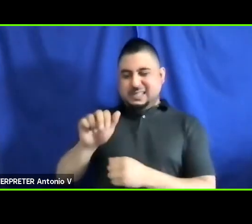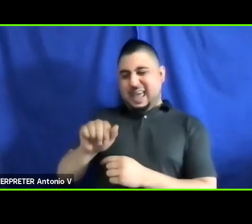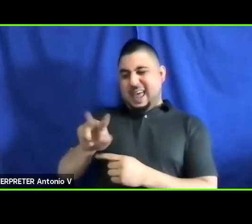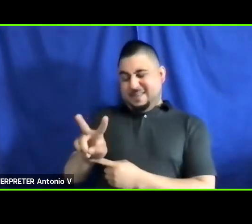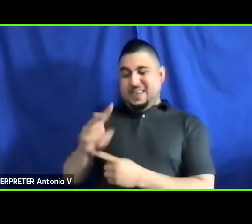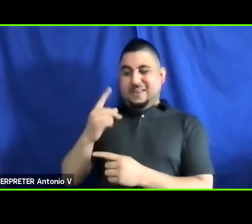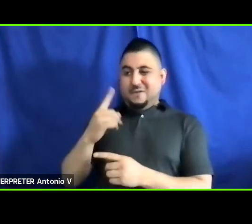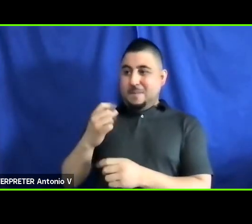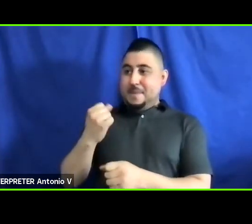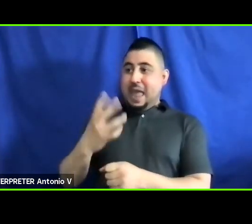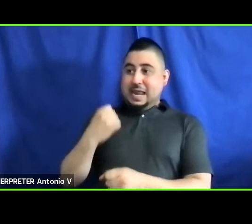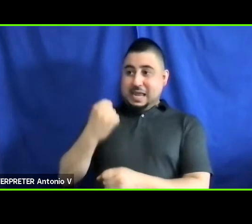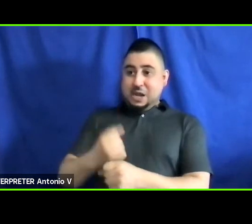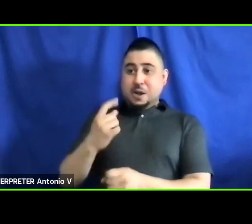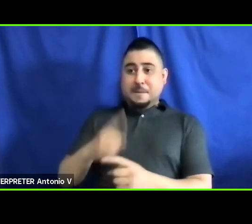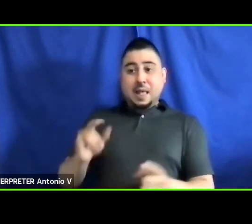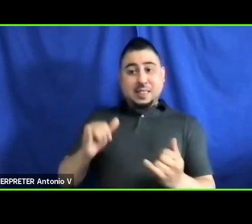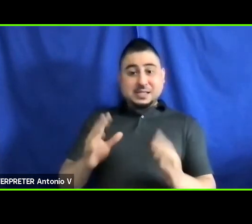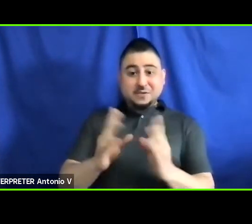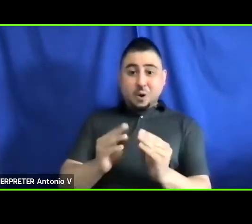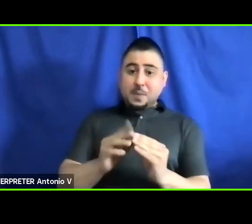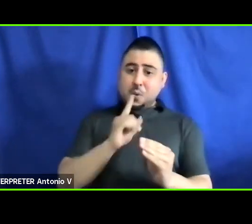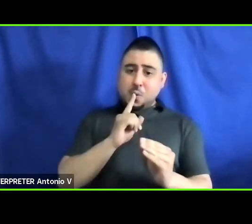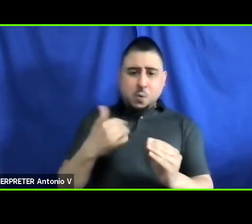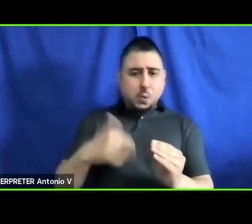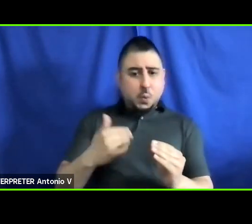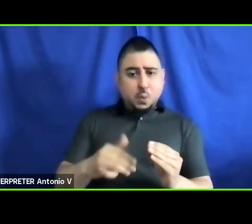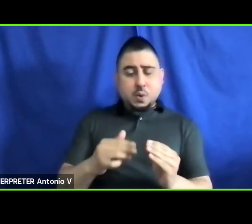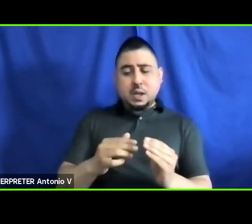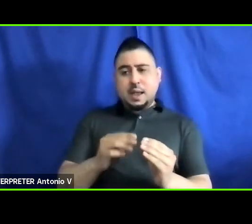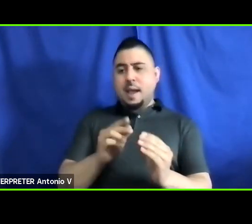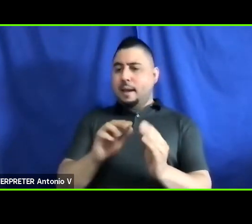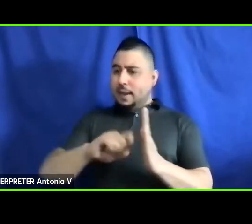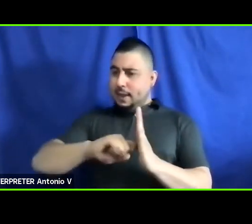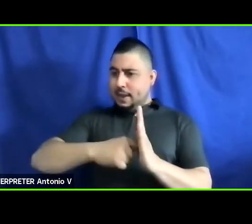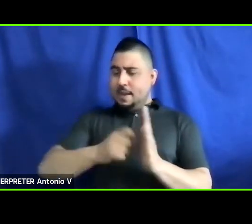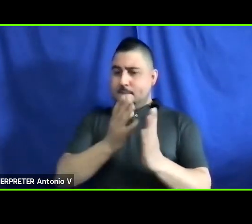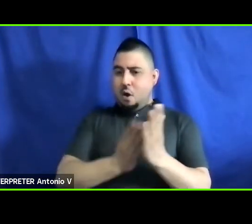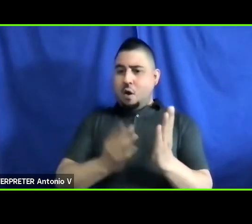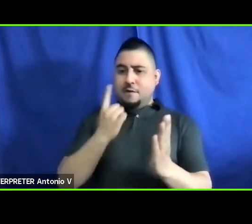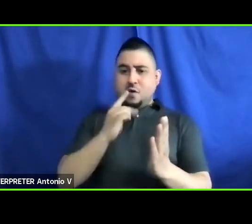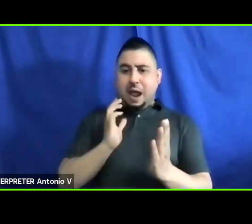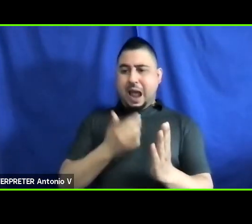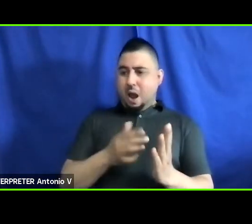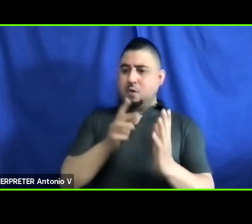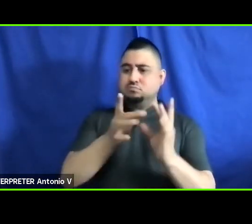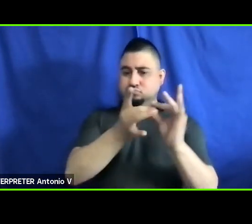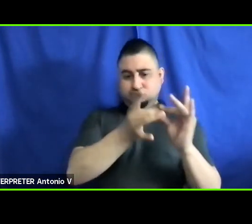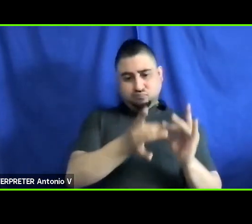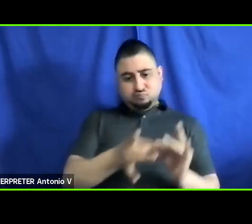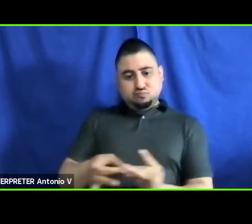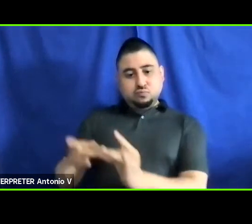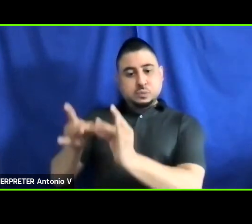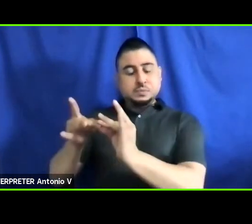long way. But this, forum is a key component, in, in the journey to create an accessible